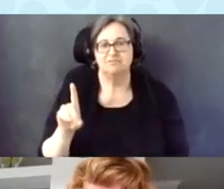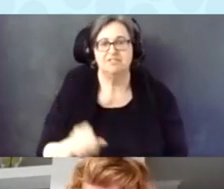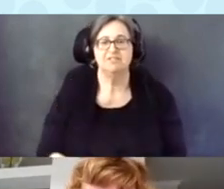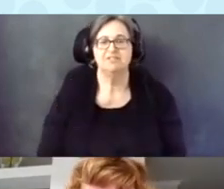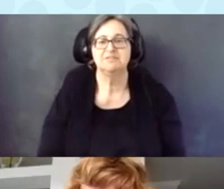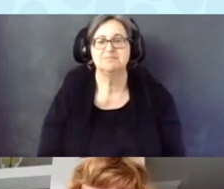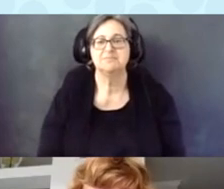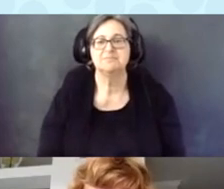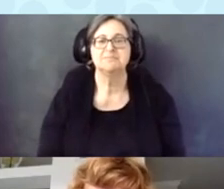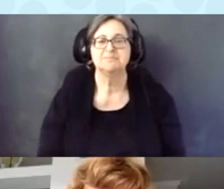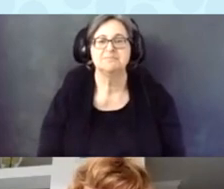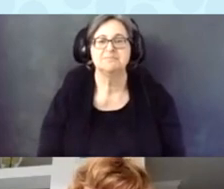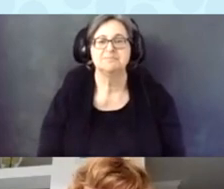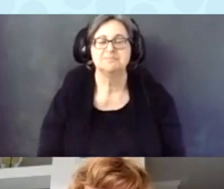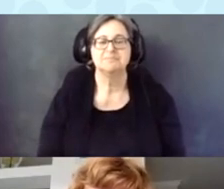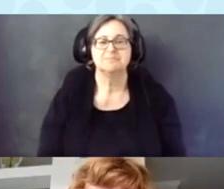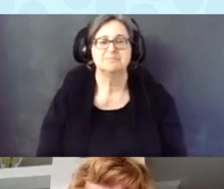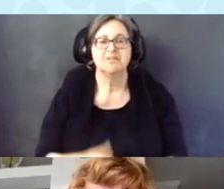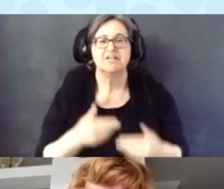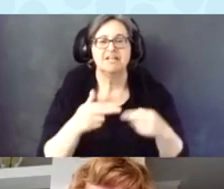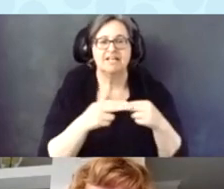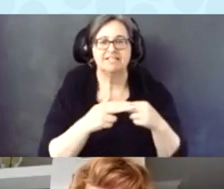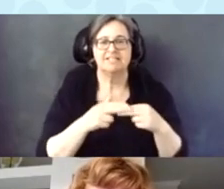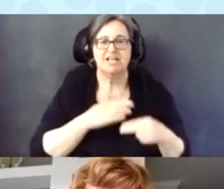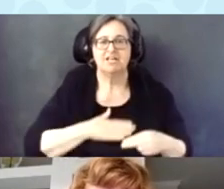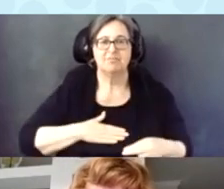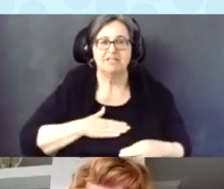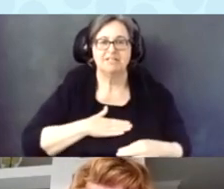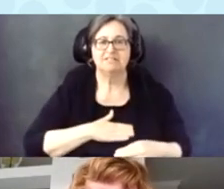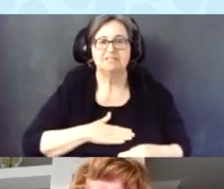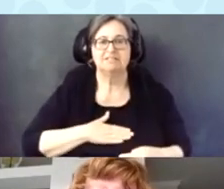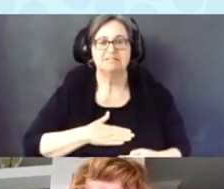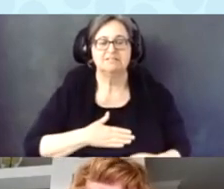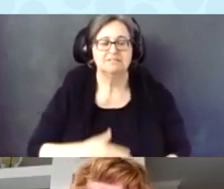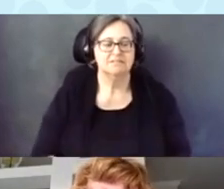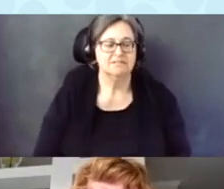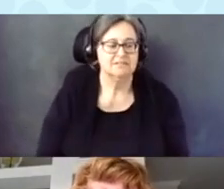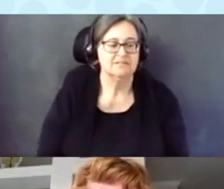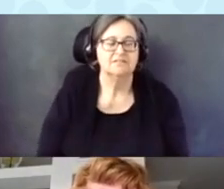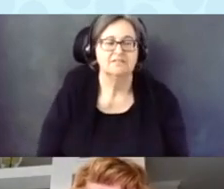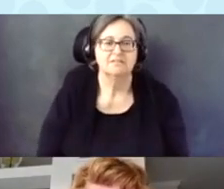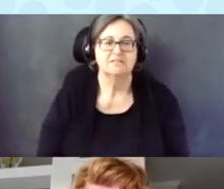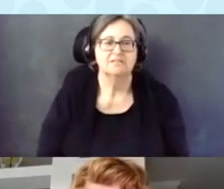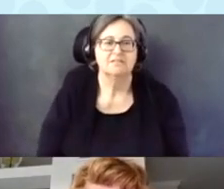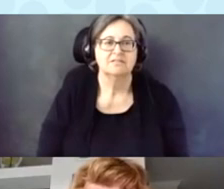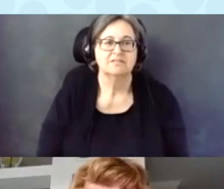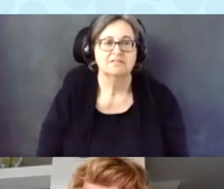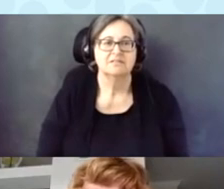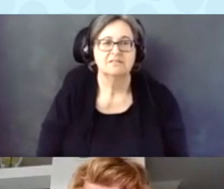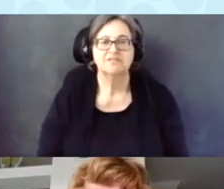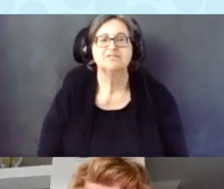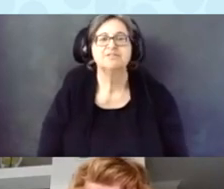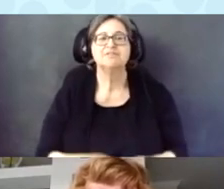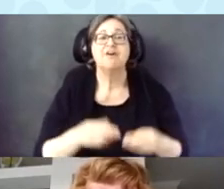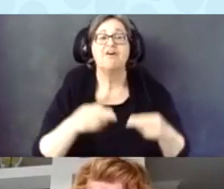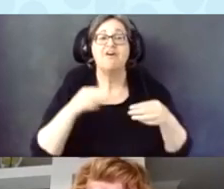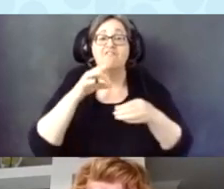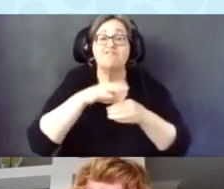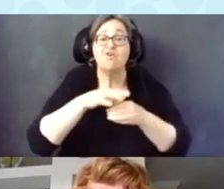Next slide, please. Voting, it's your right.